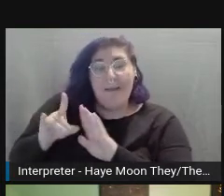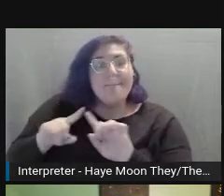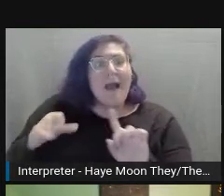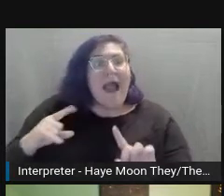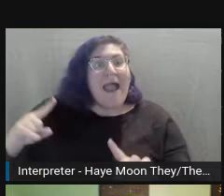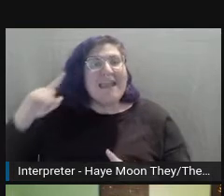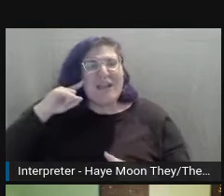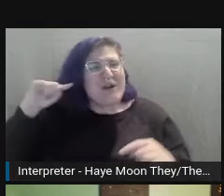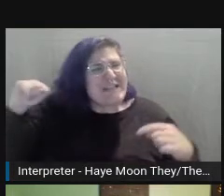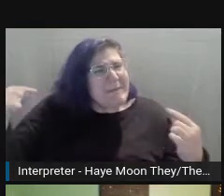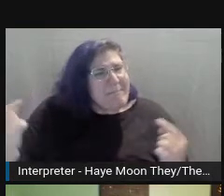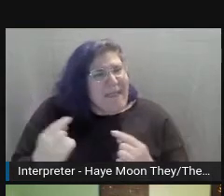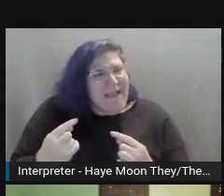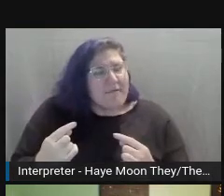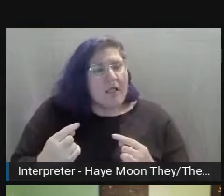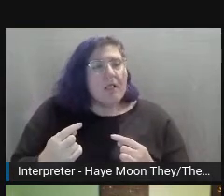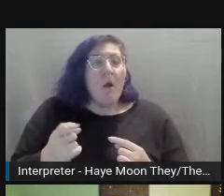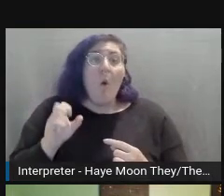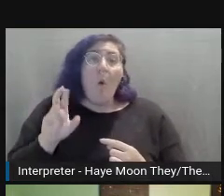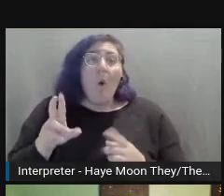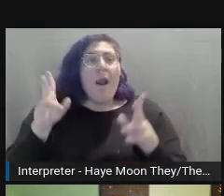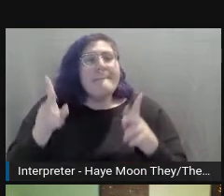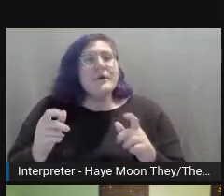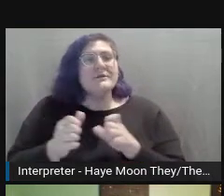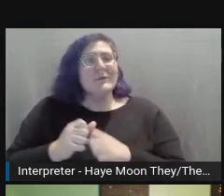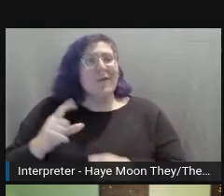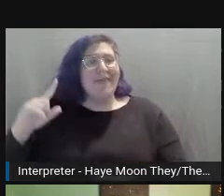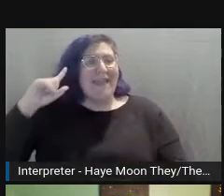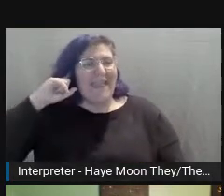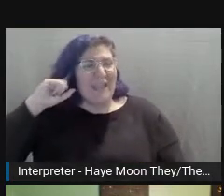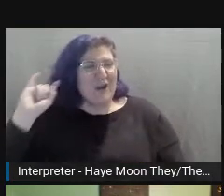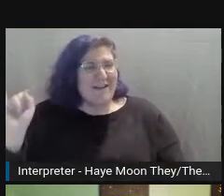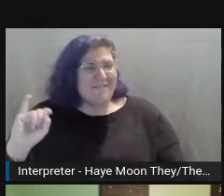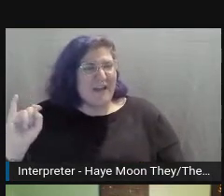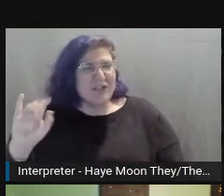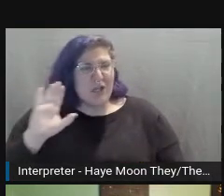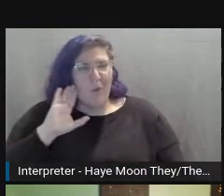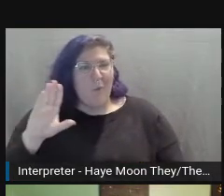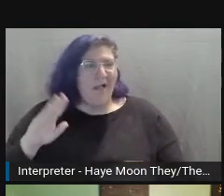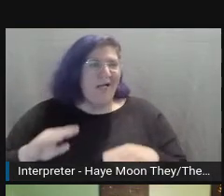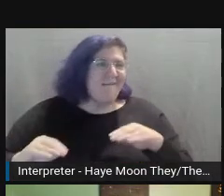Someone with an ear infection, those types of things that are going to affect your hearing and possibly your speech.